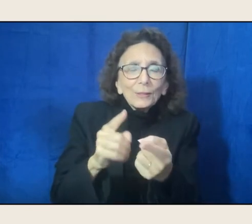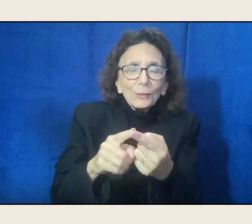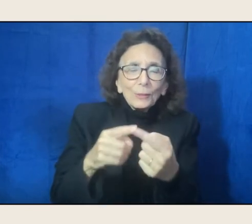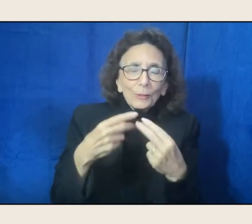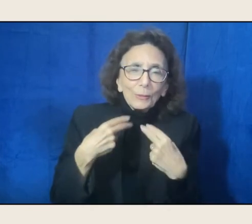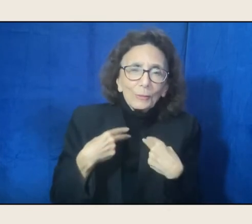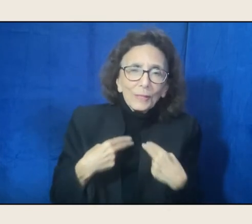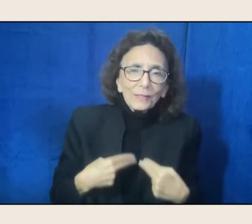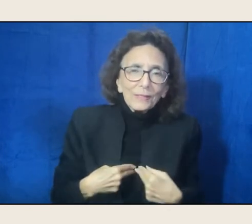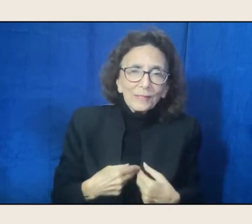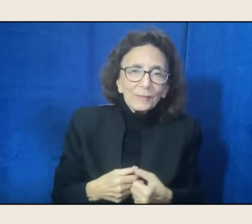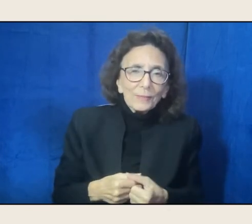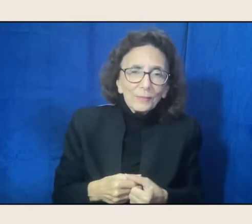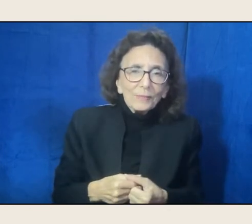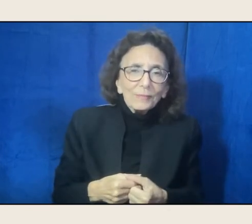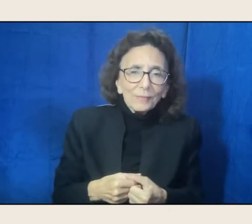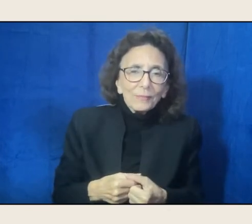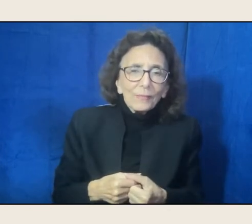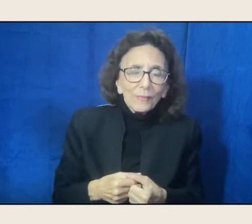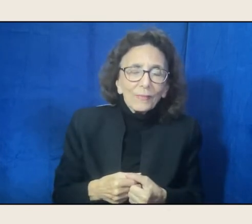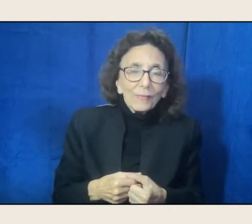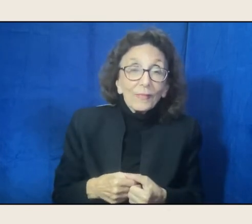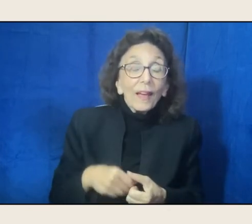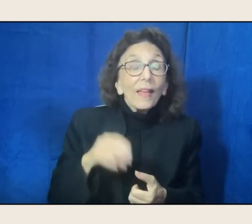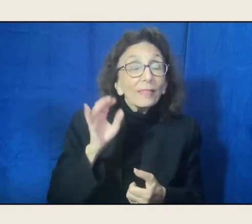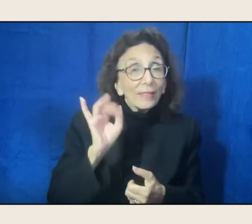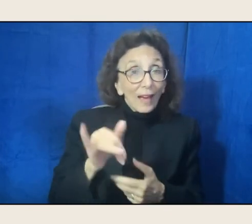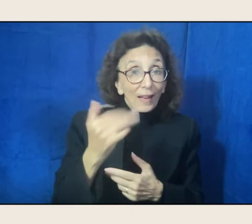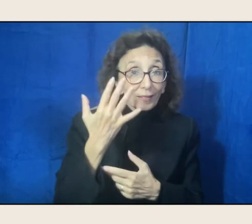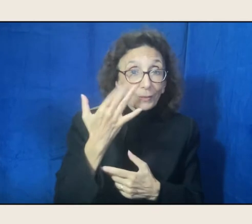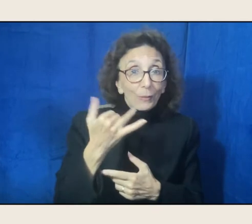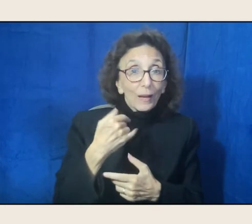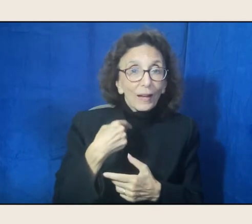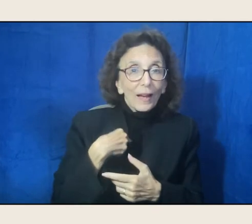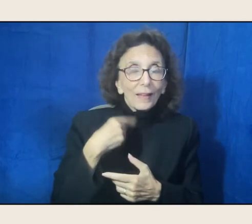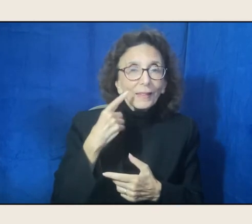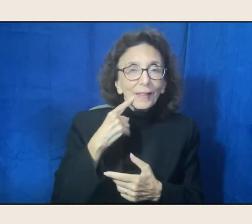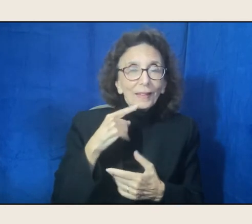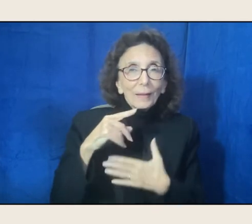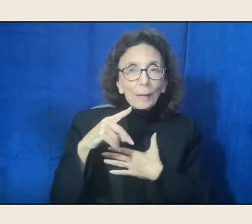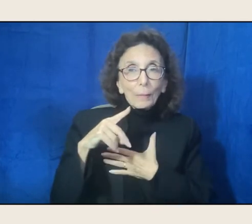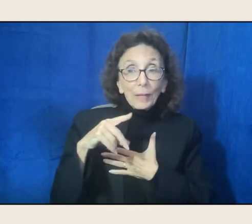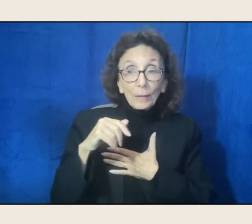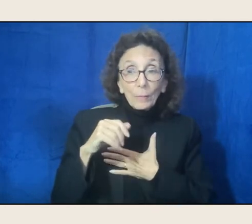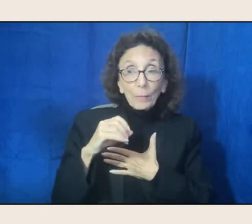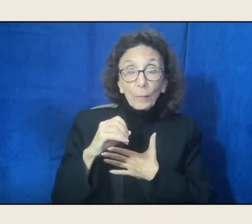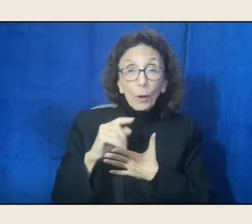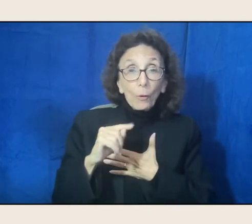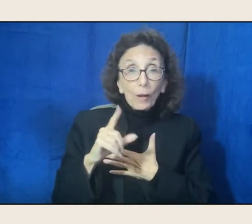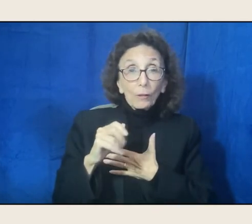And so that's why I think this laureateship has been noticeable, is because of that.